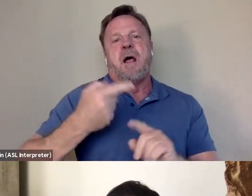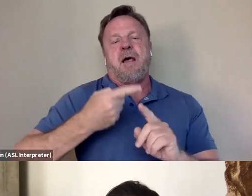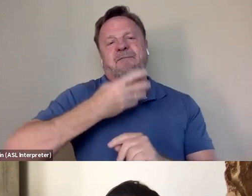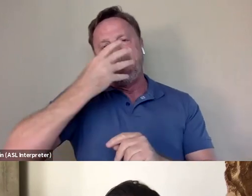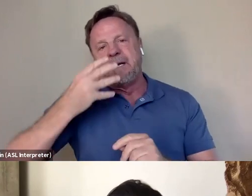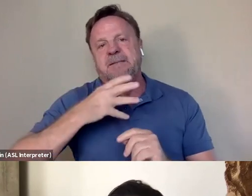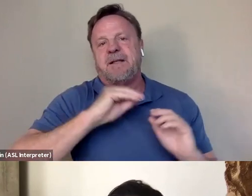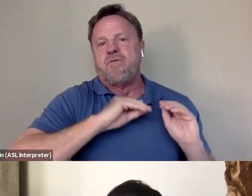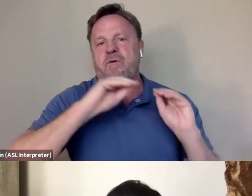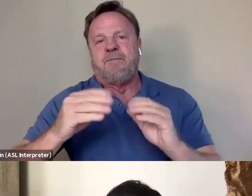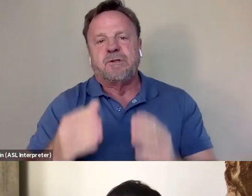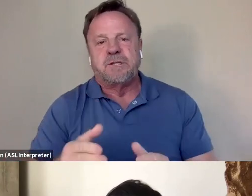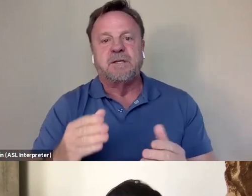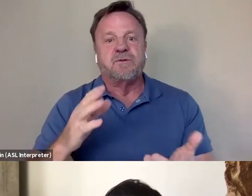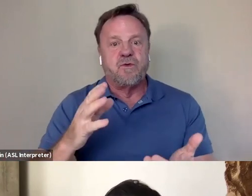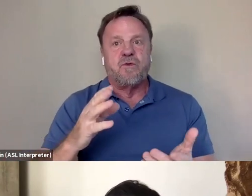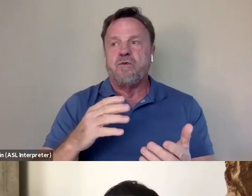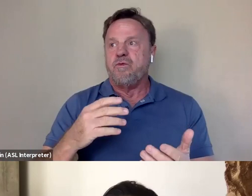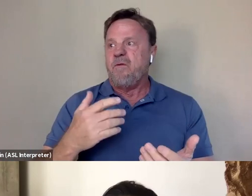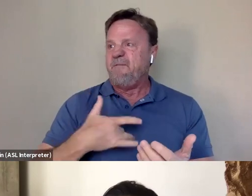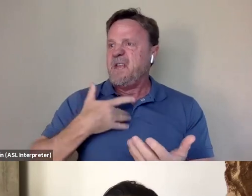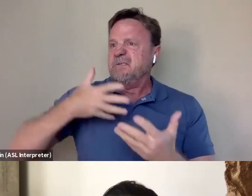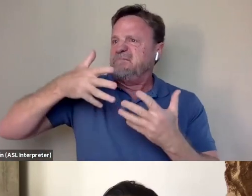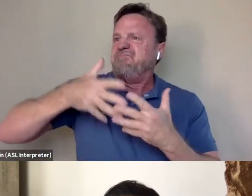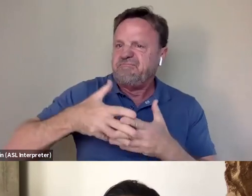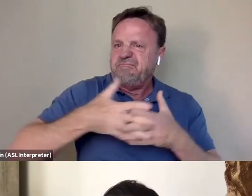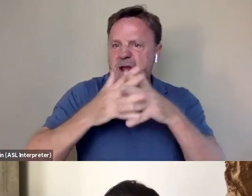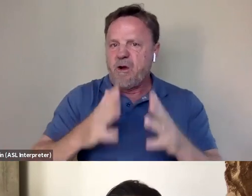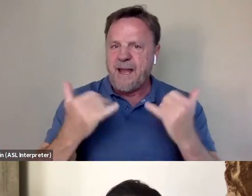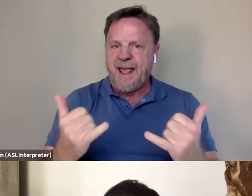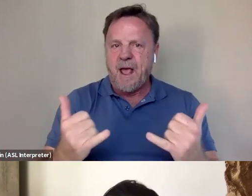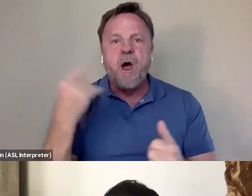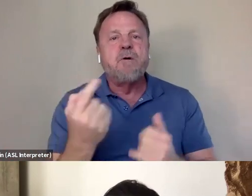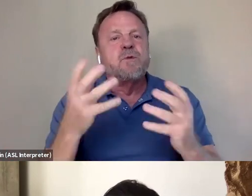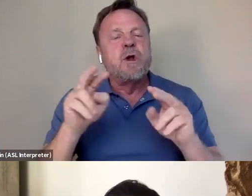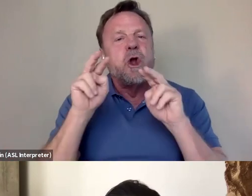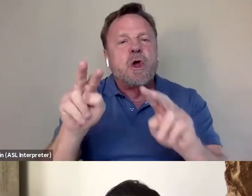who considers themselves very much American now, I always wanted to look at these different institutions